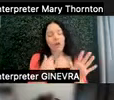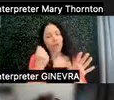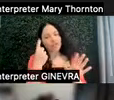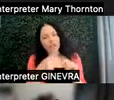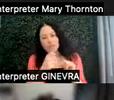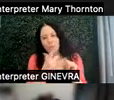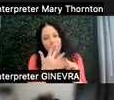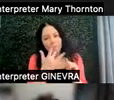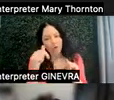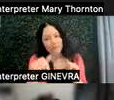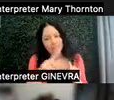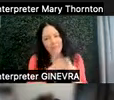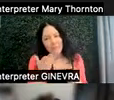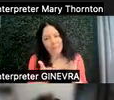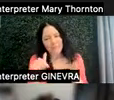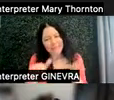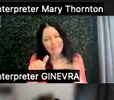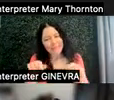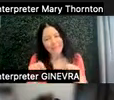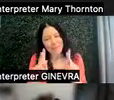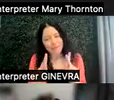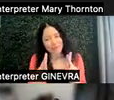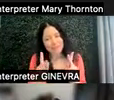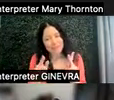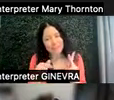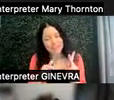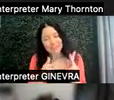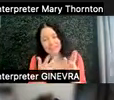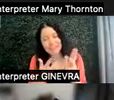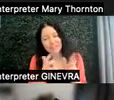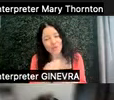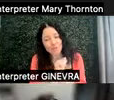but maybe this is an opportunity to work